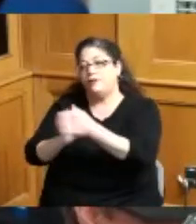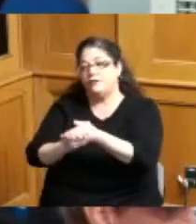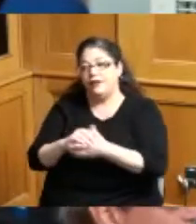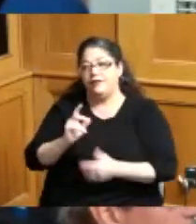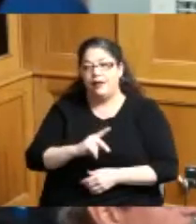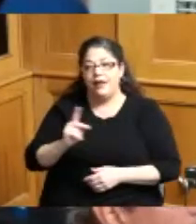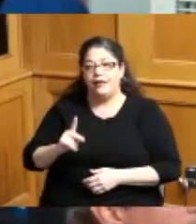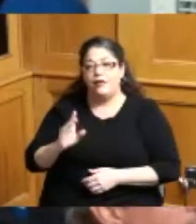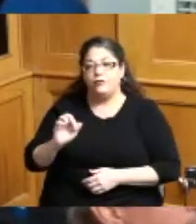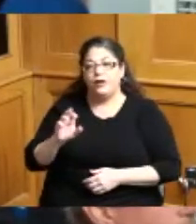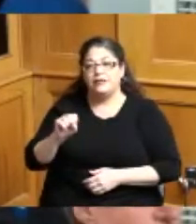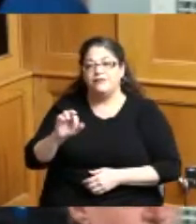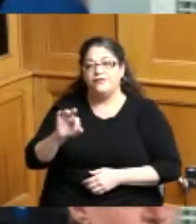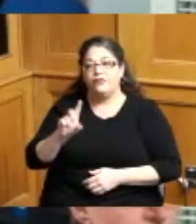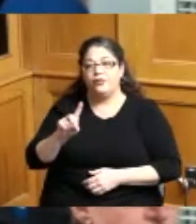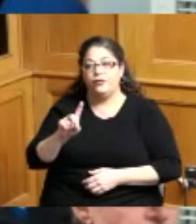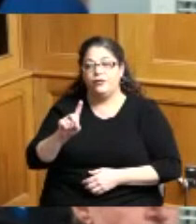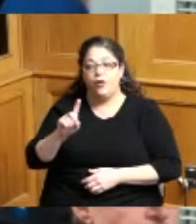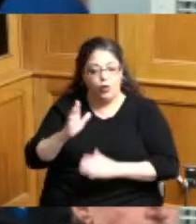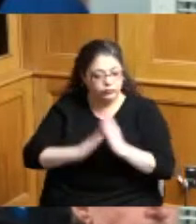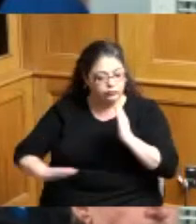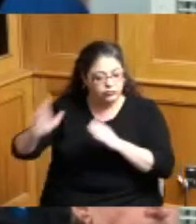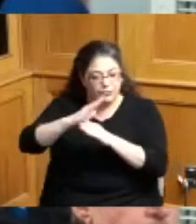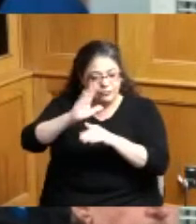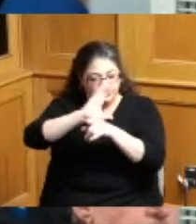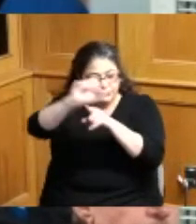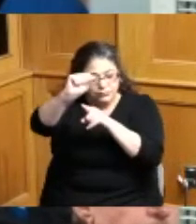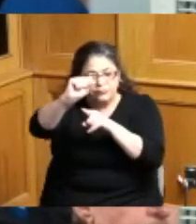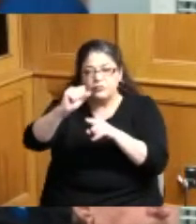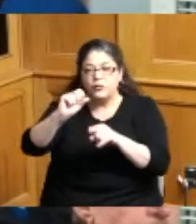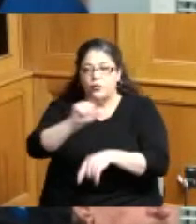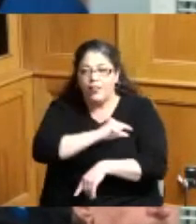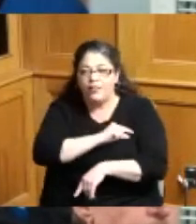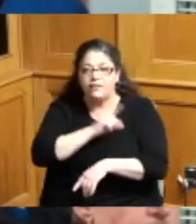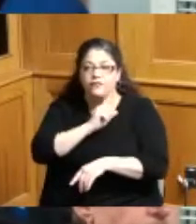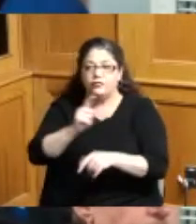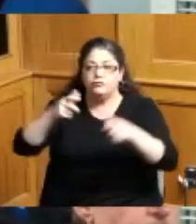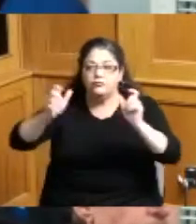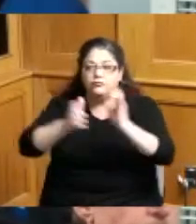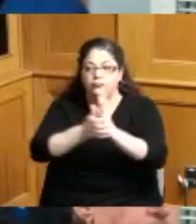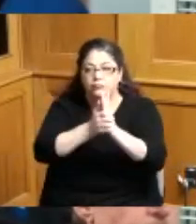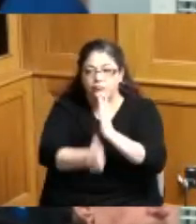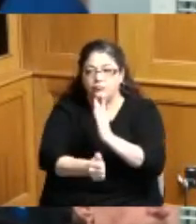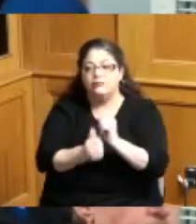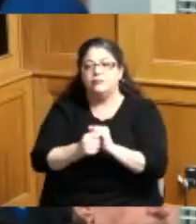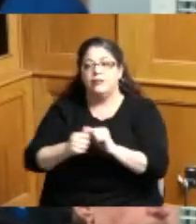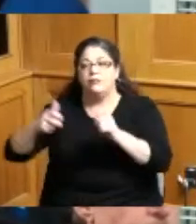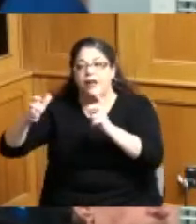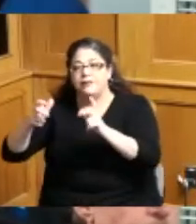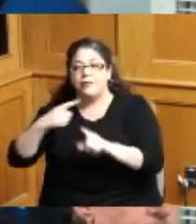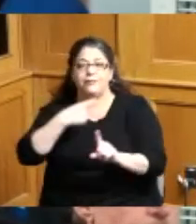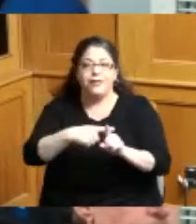for her exceptional athleticism and award-winning achievements in basketball and in the classroom